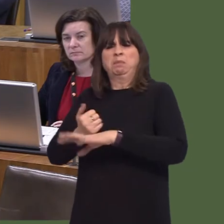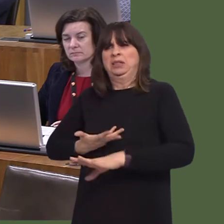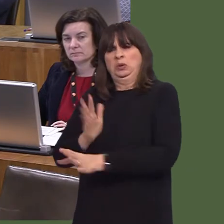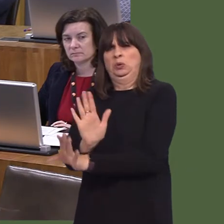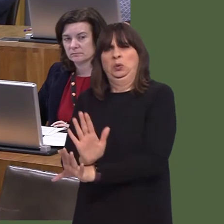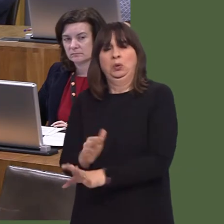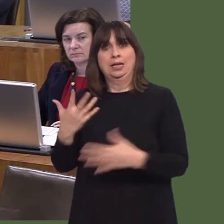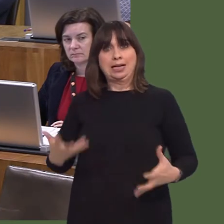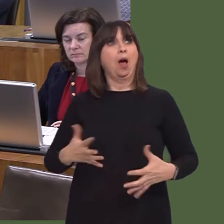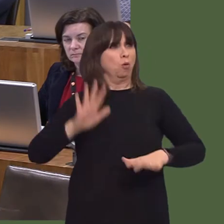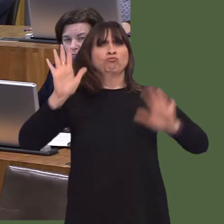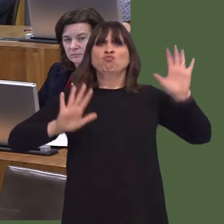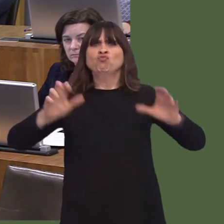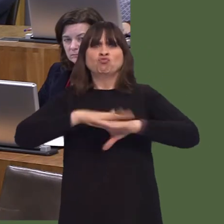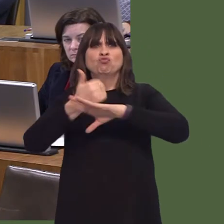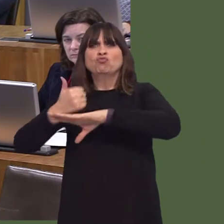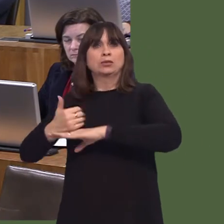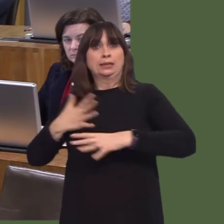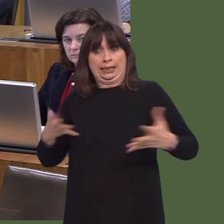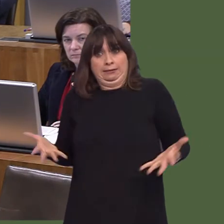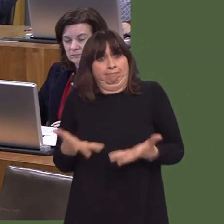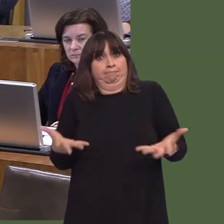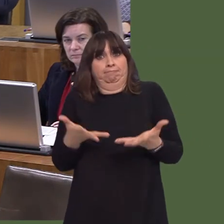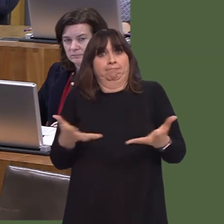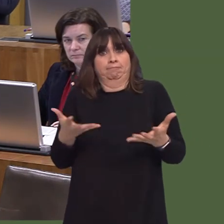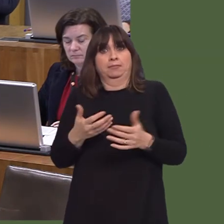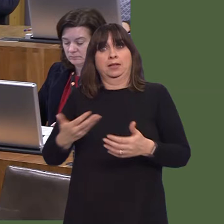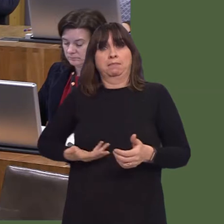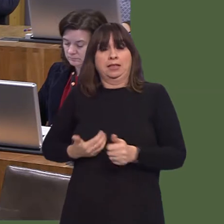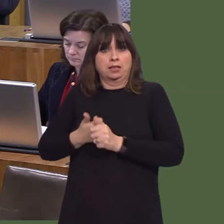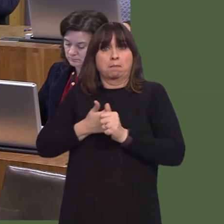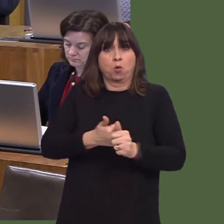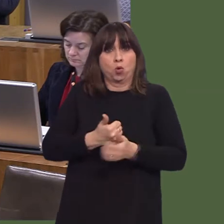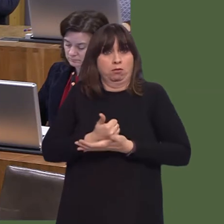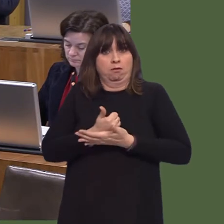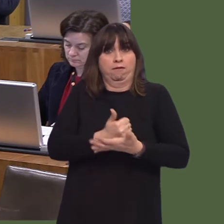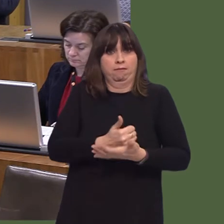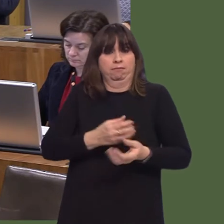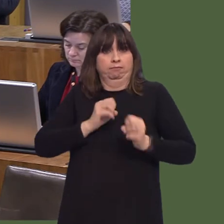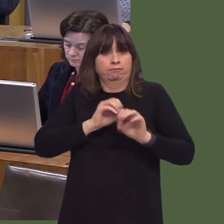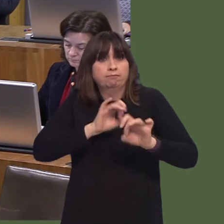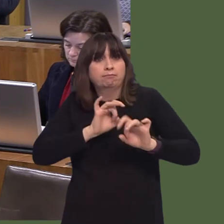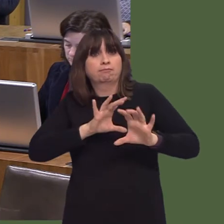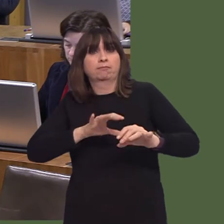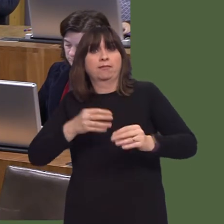from an early age are more likely to be able to manage their finances as they take on financial responsibilities as they grow older, research from the Money Advice Service on the financial